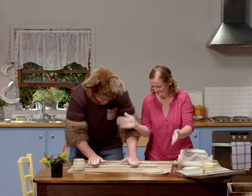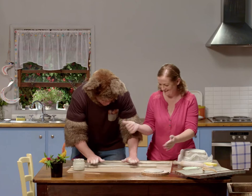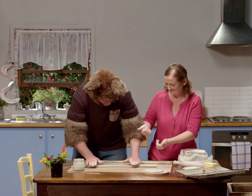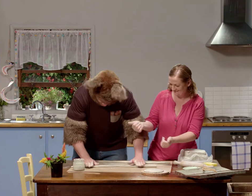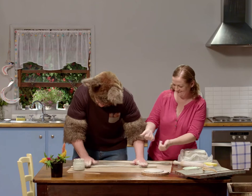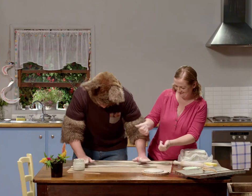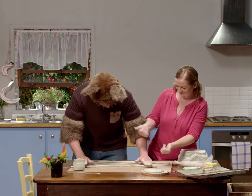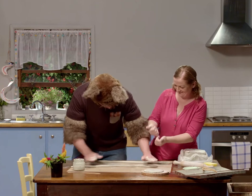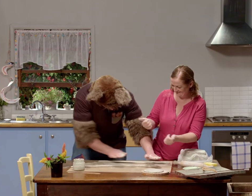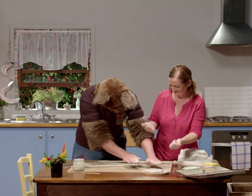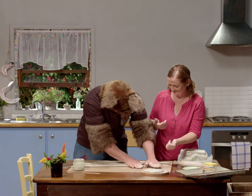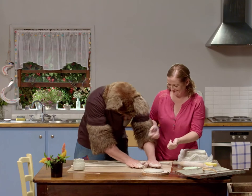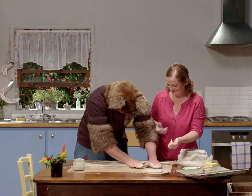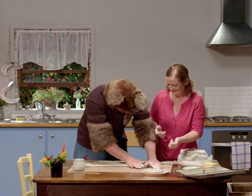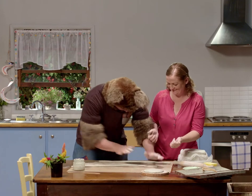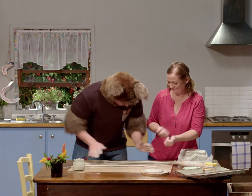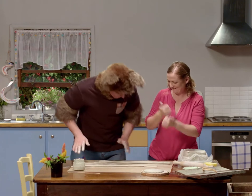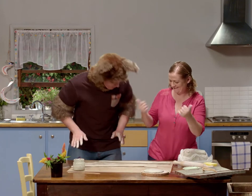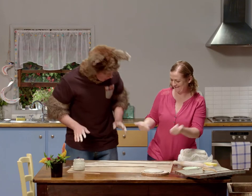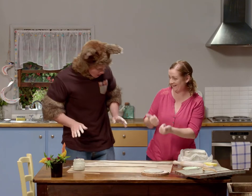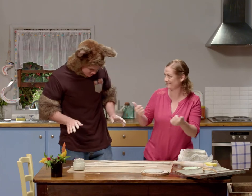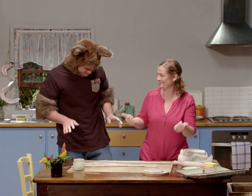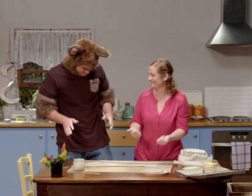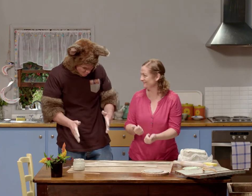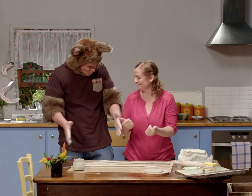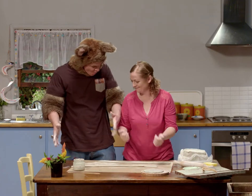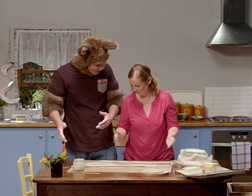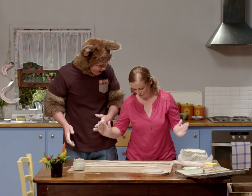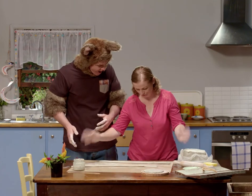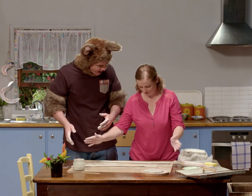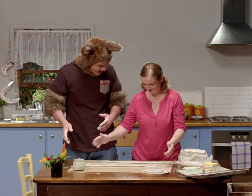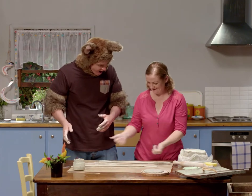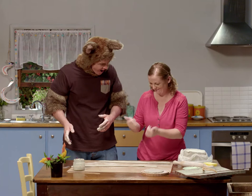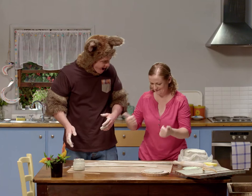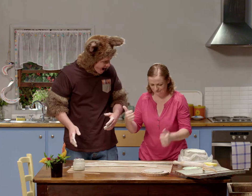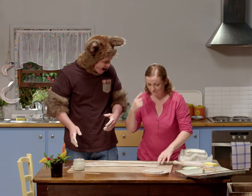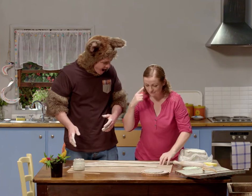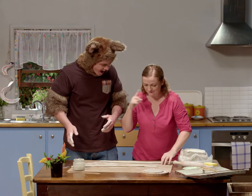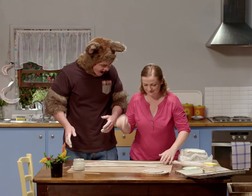Oh that's good Possum, I think that could be enough for that one. That's enough, it's very long isn't it?